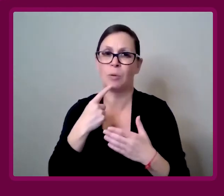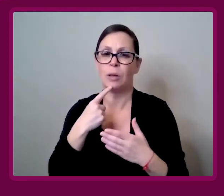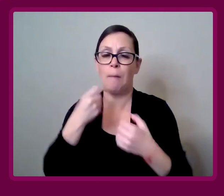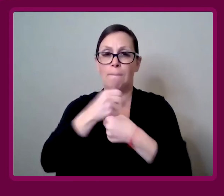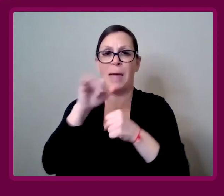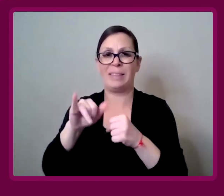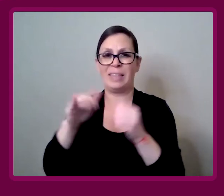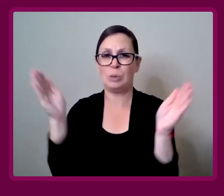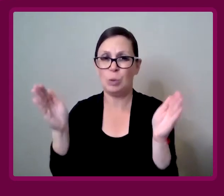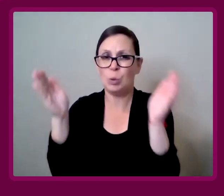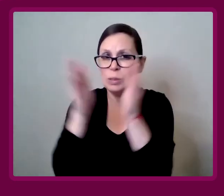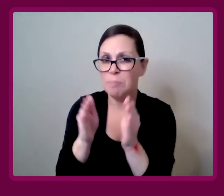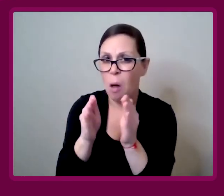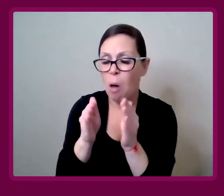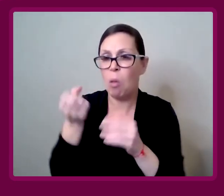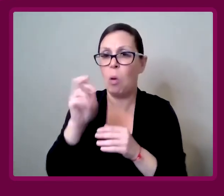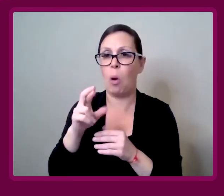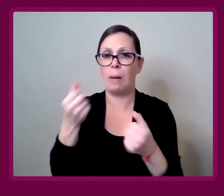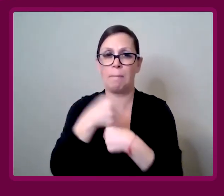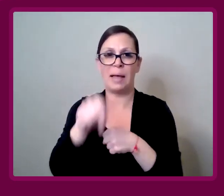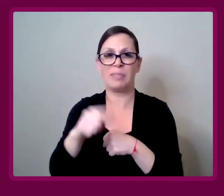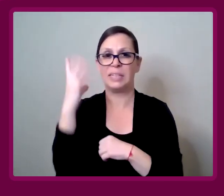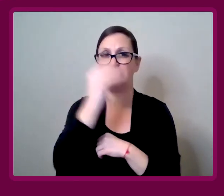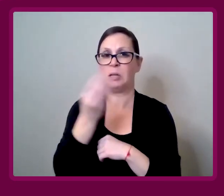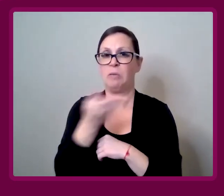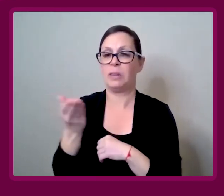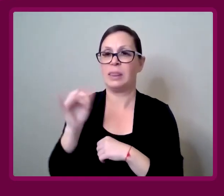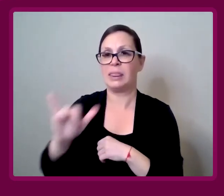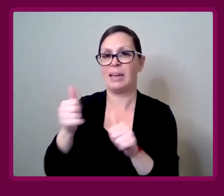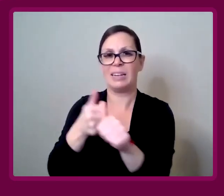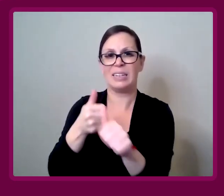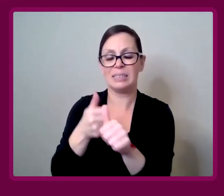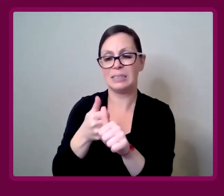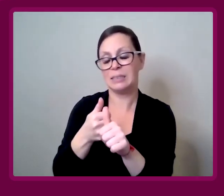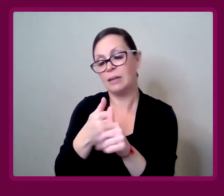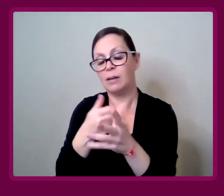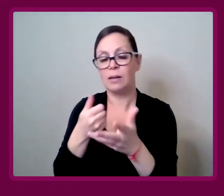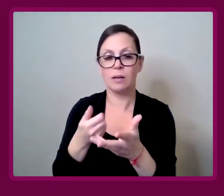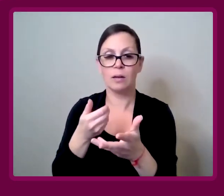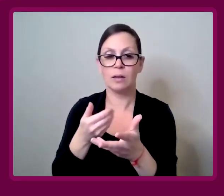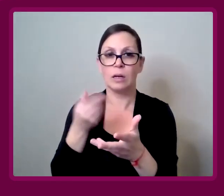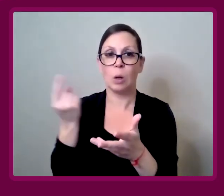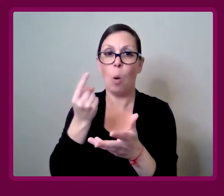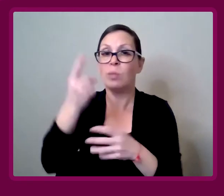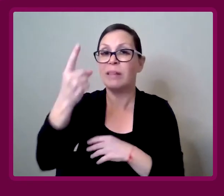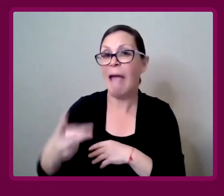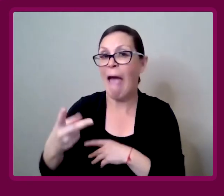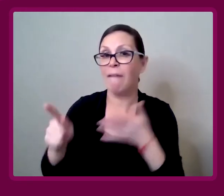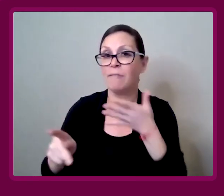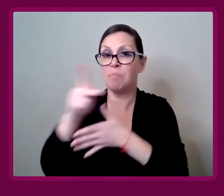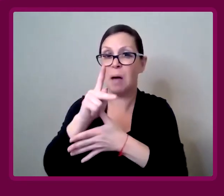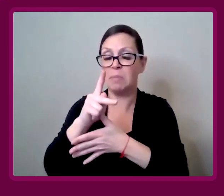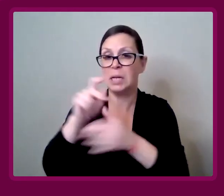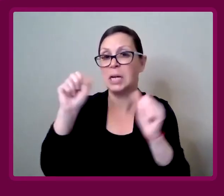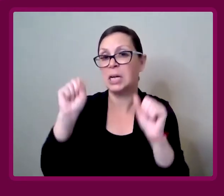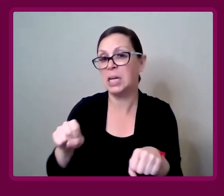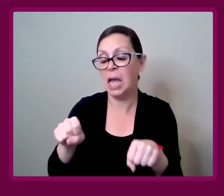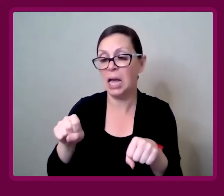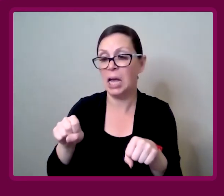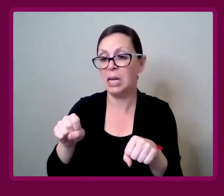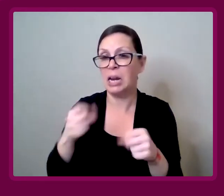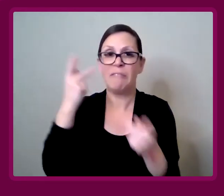or, "I will make this beautiful thing that only half the people of the population can